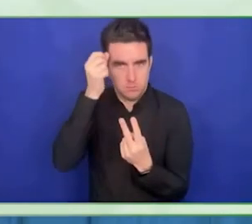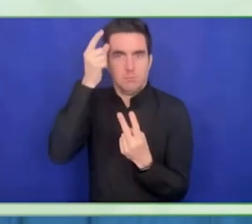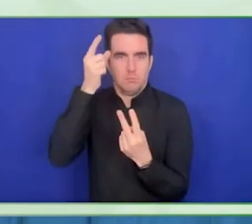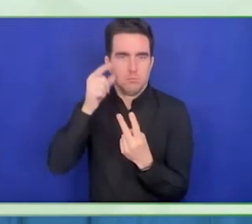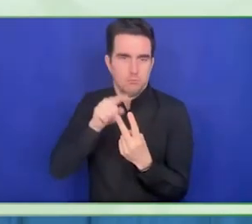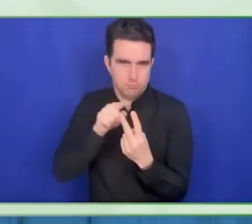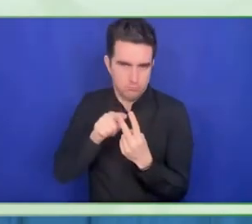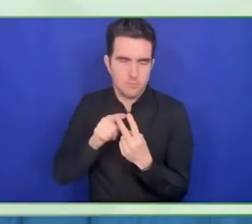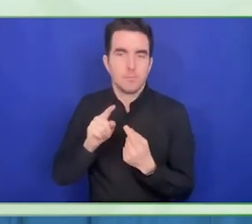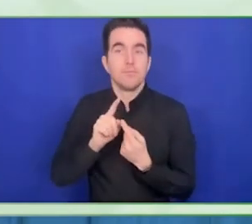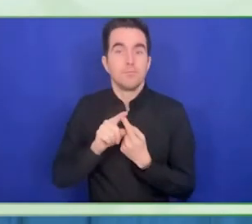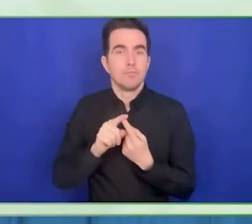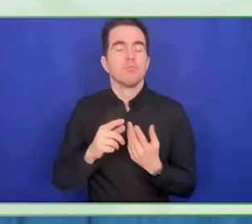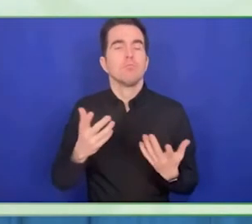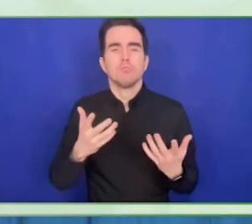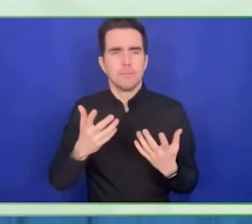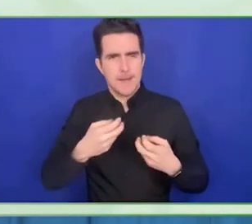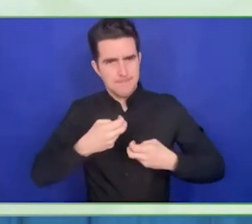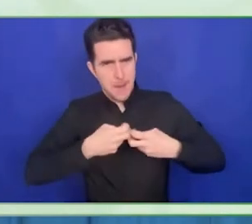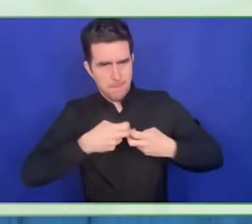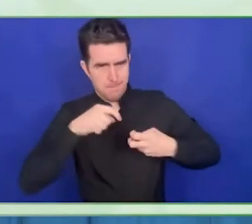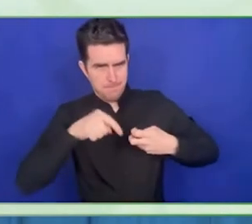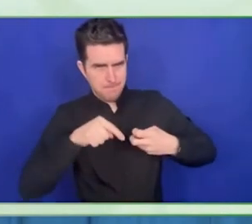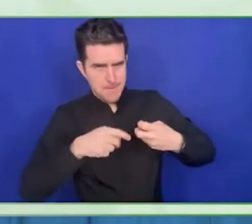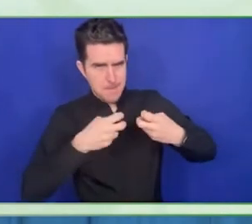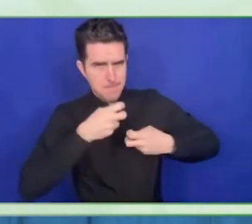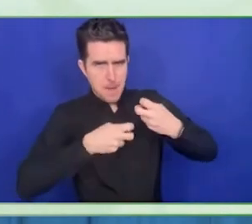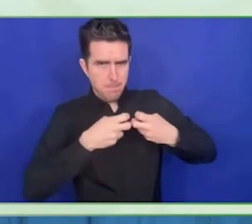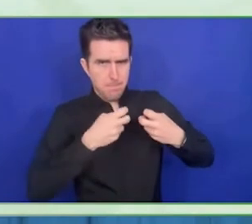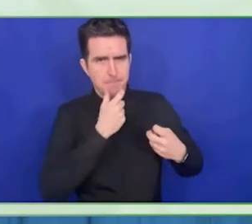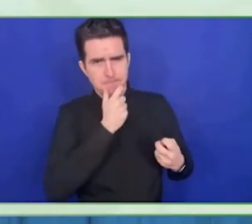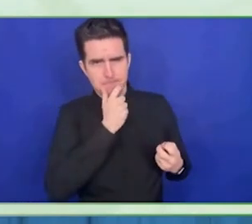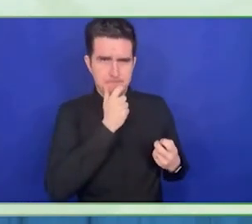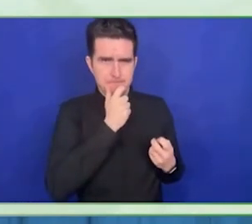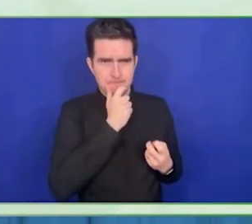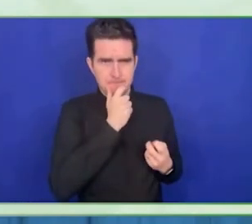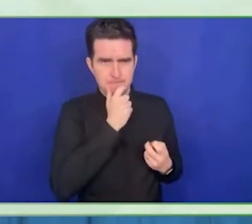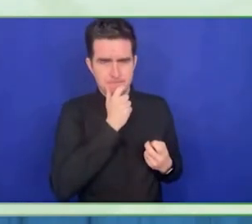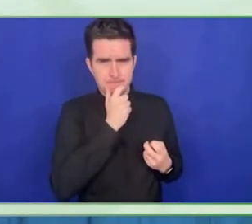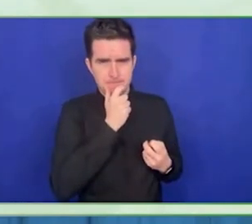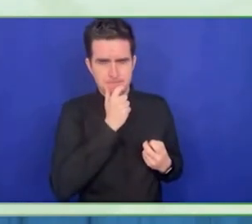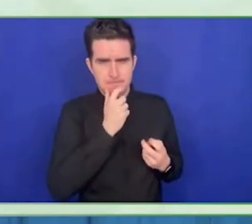have disabilities we work with them to provide them with opportunities the country.